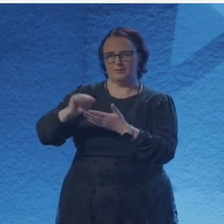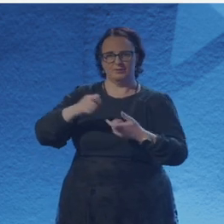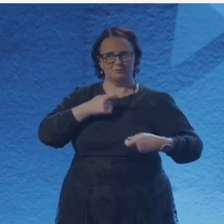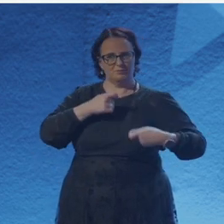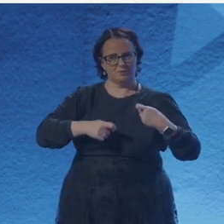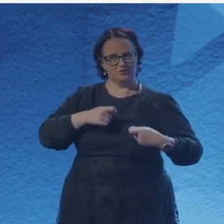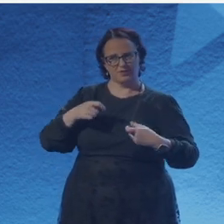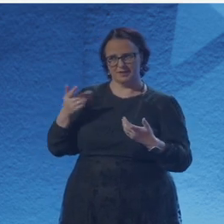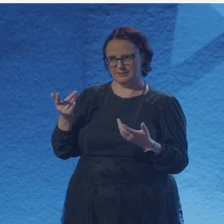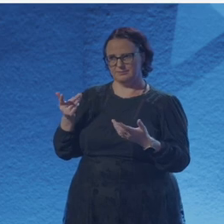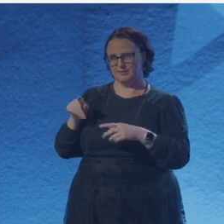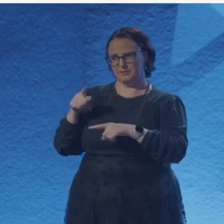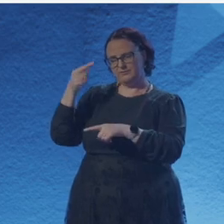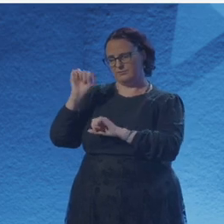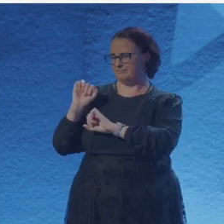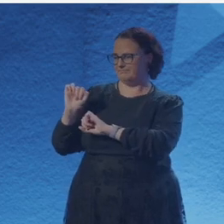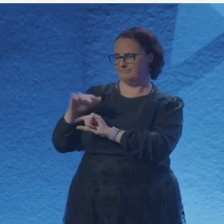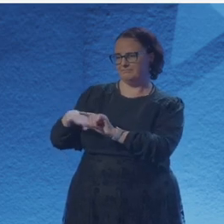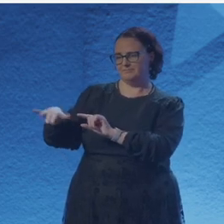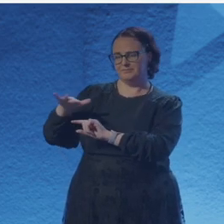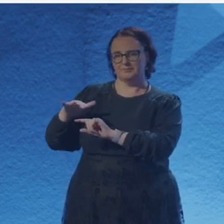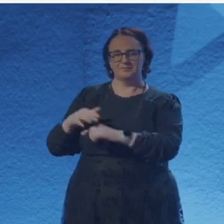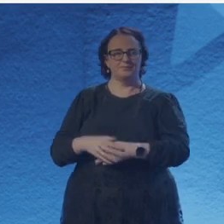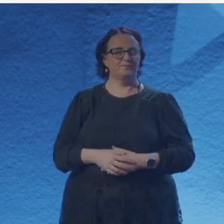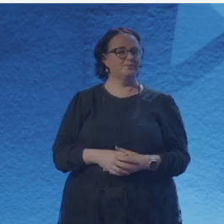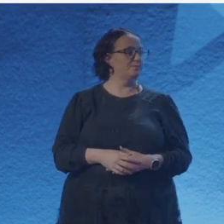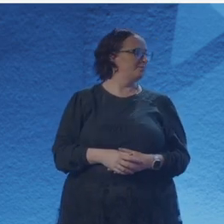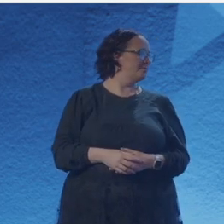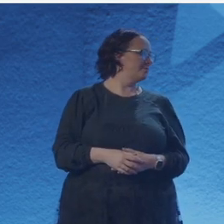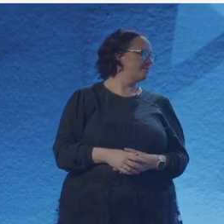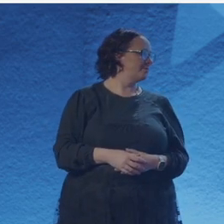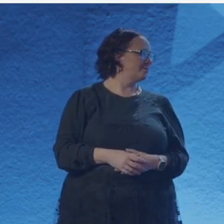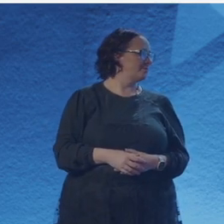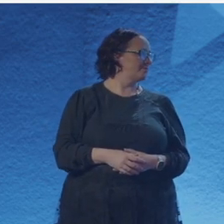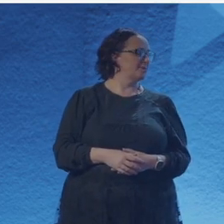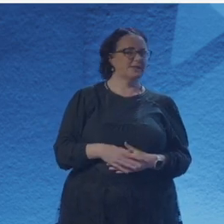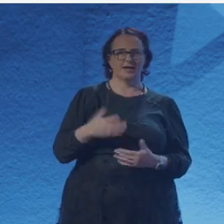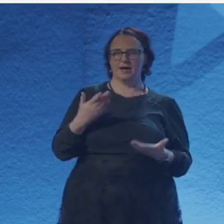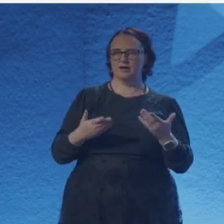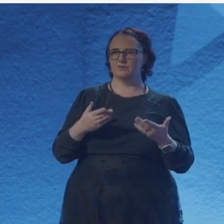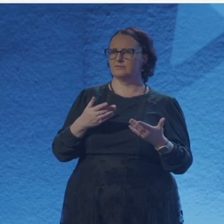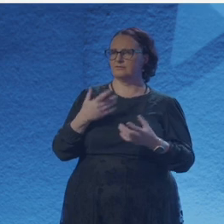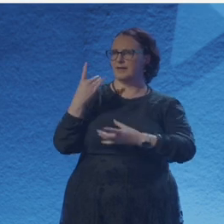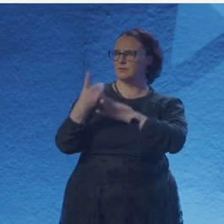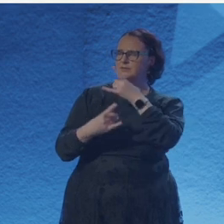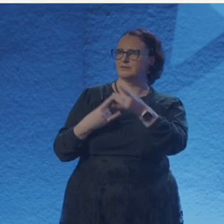is the synopsis and then the search for it. And Iggy how about yourself, because you've been in that space